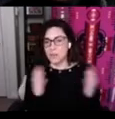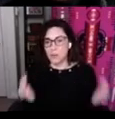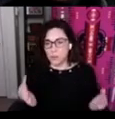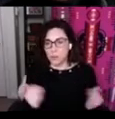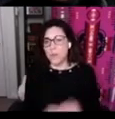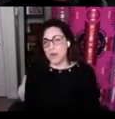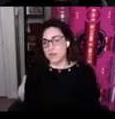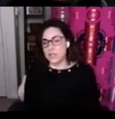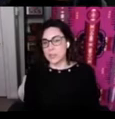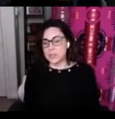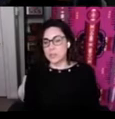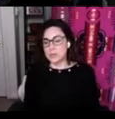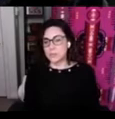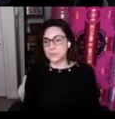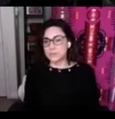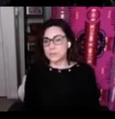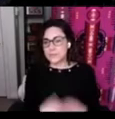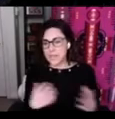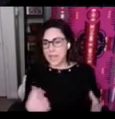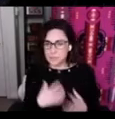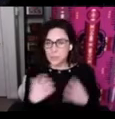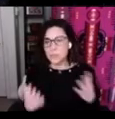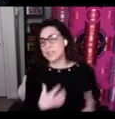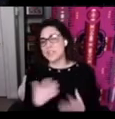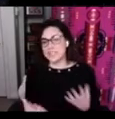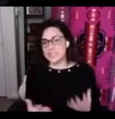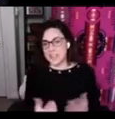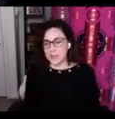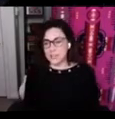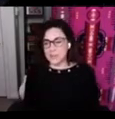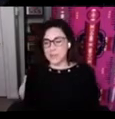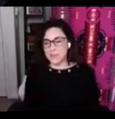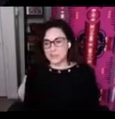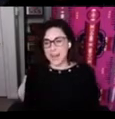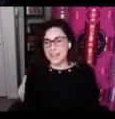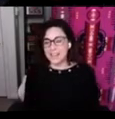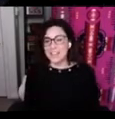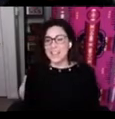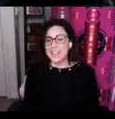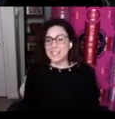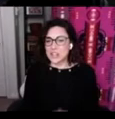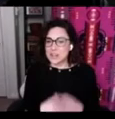whole partnership and so as we were building this together some years back it started to